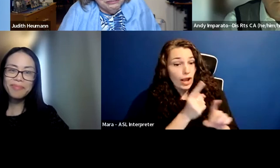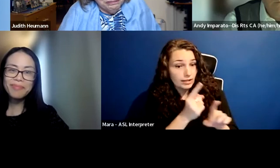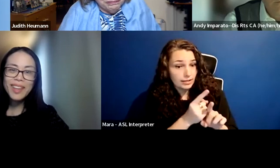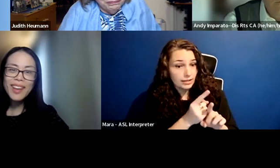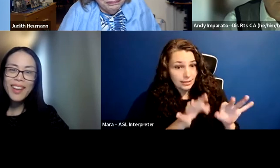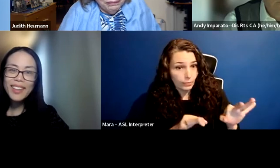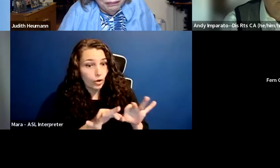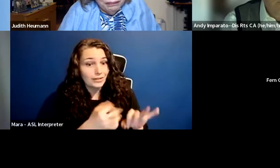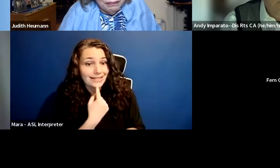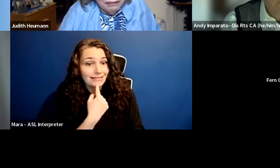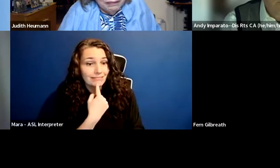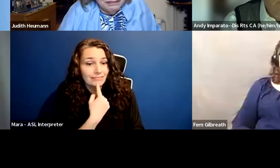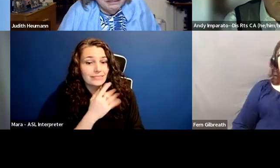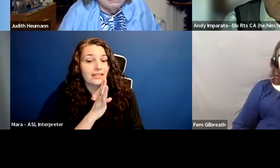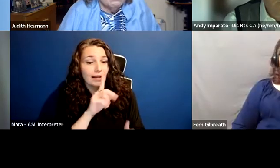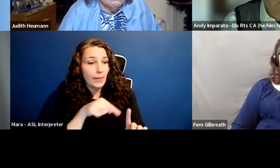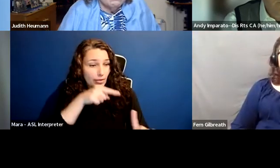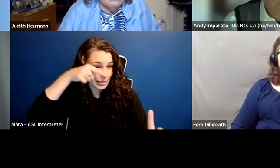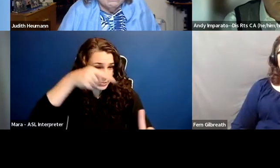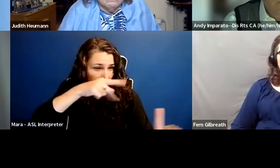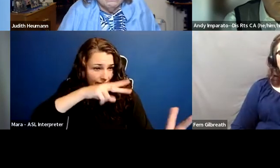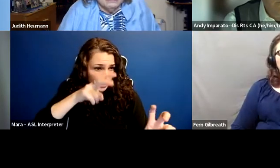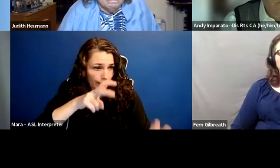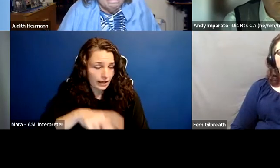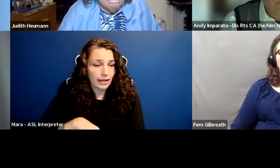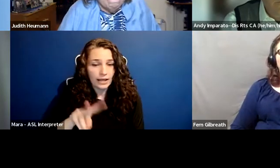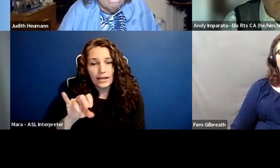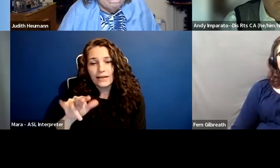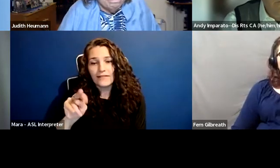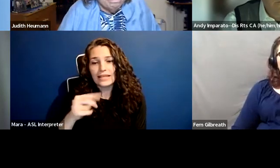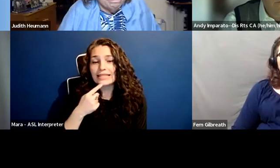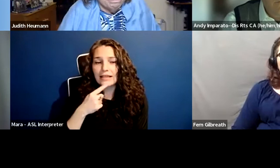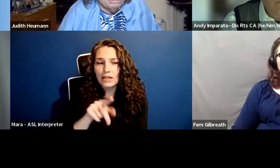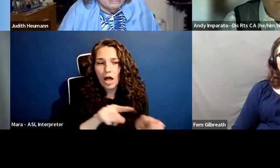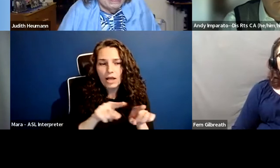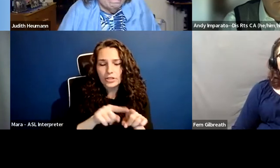And I think also, too, in addition to the additional muscle and power